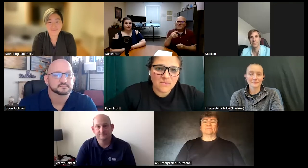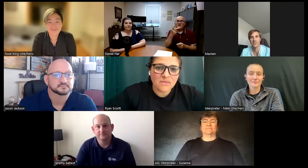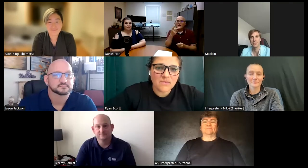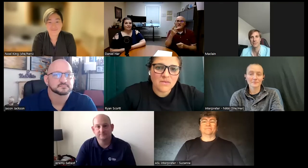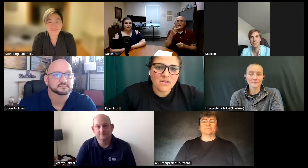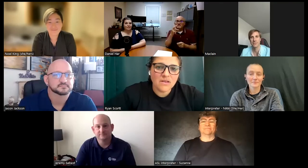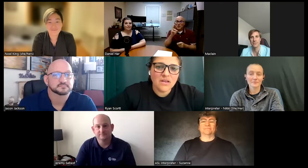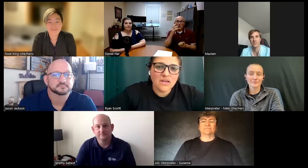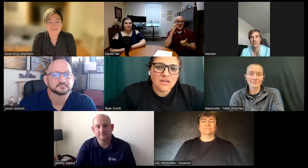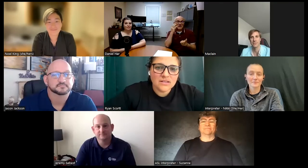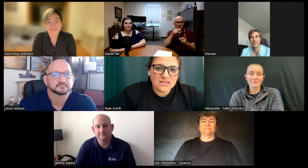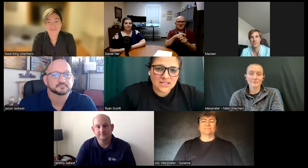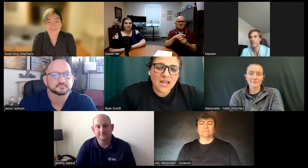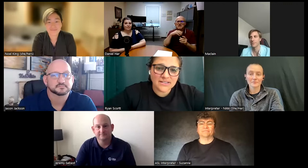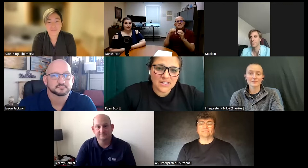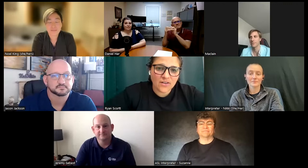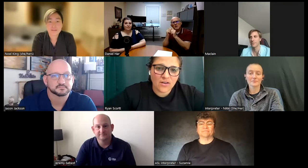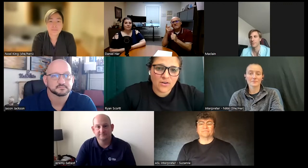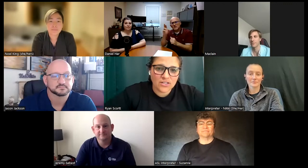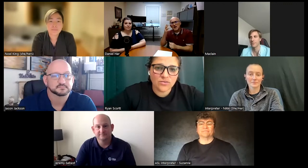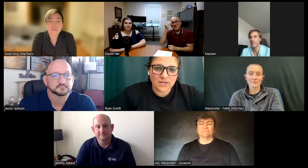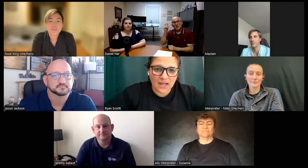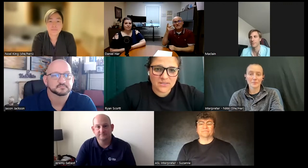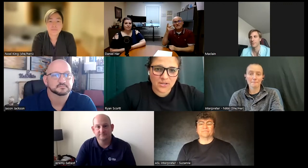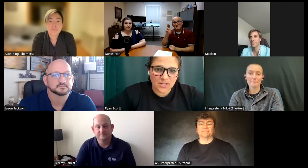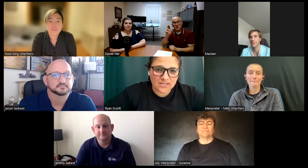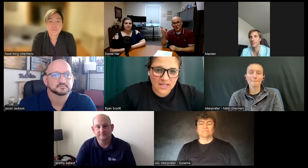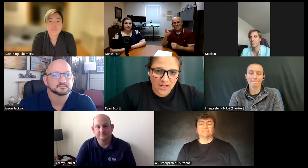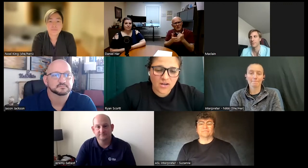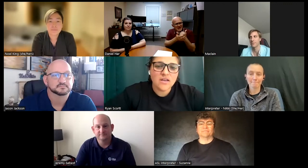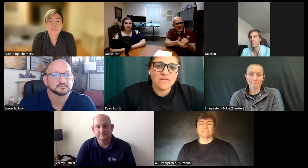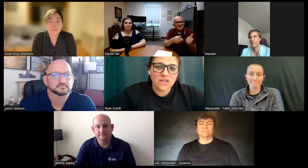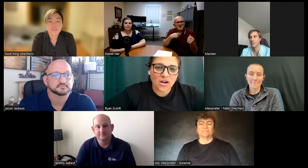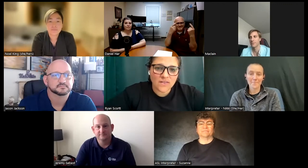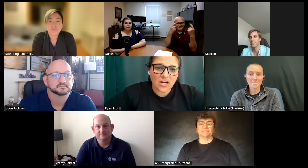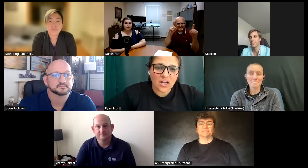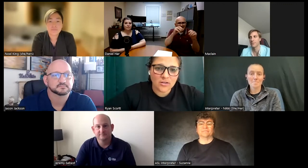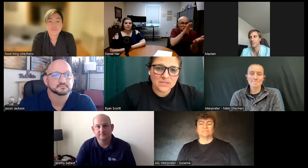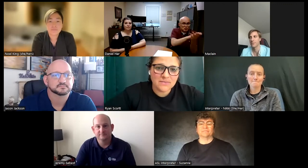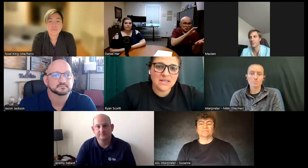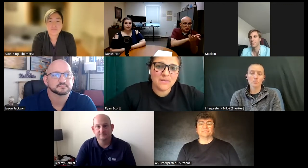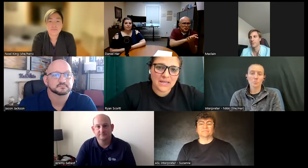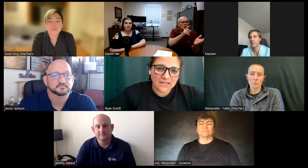season I did have a vocational rehab experience there VR there helped me get